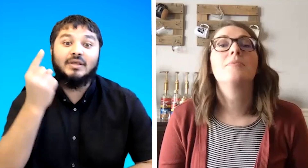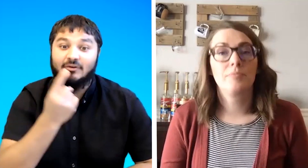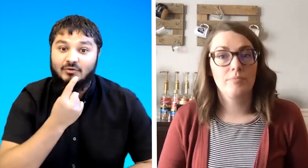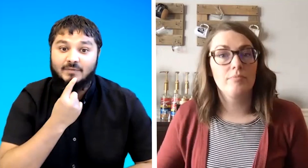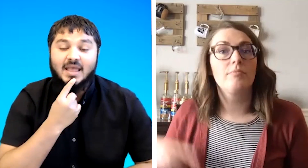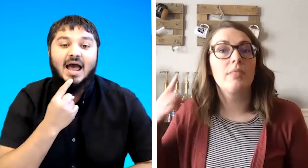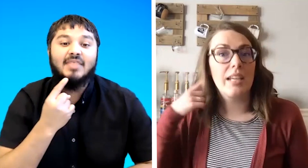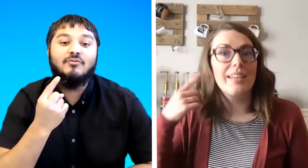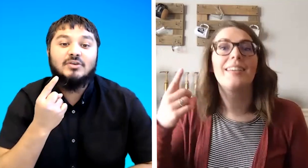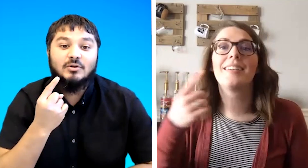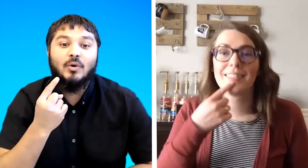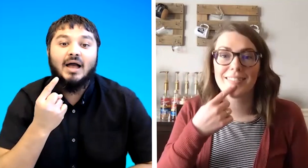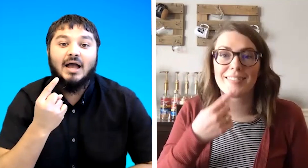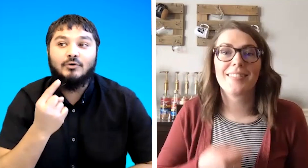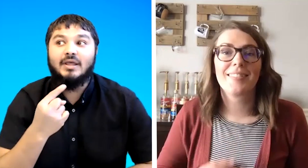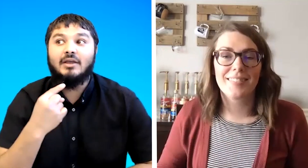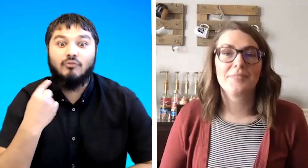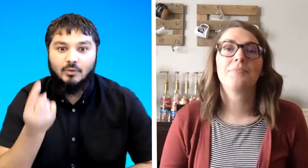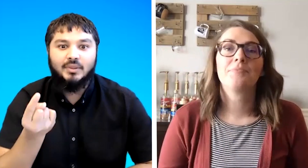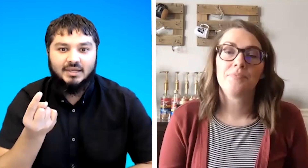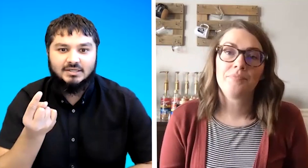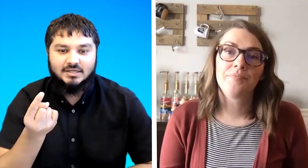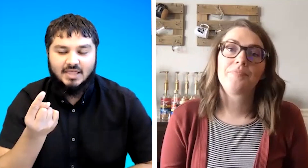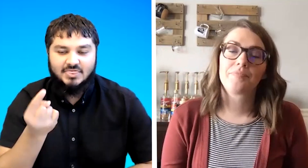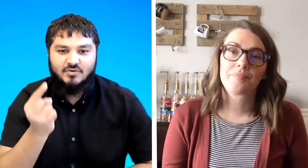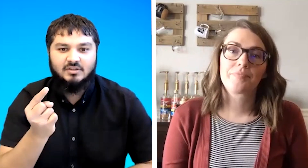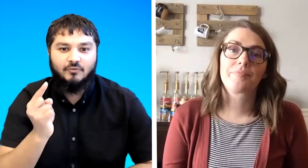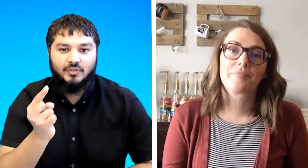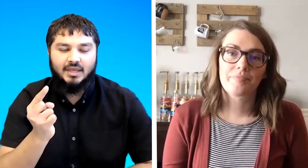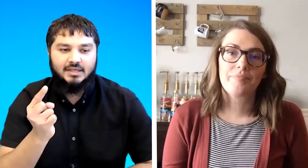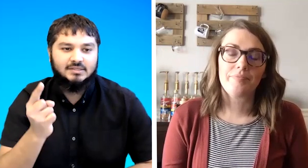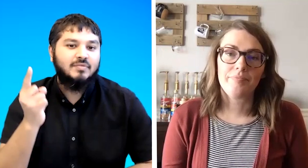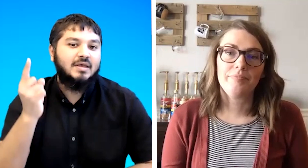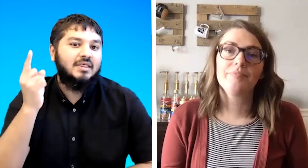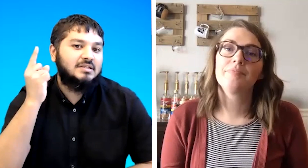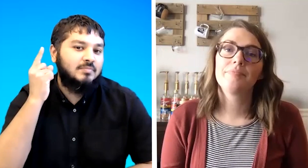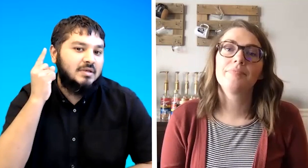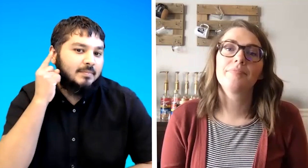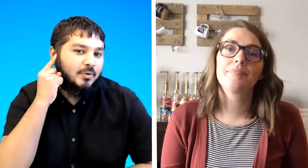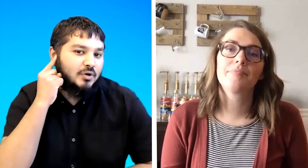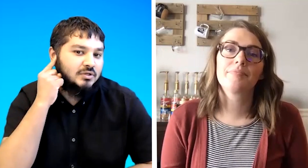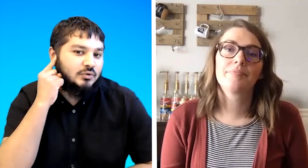hearing and the reason why i don't agree with it and the reason for that is this means a person who